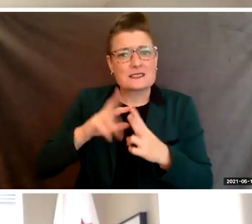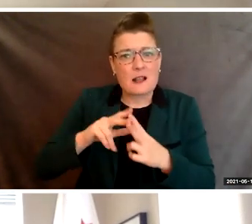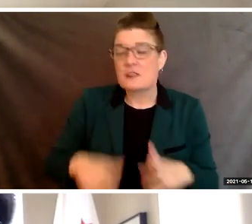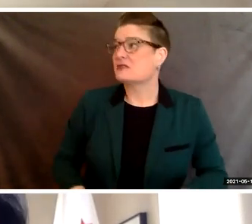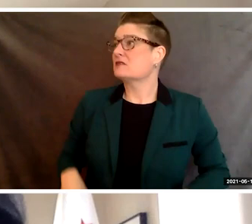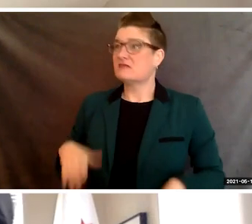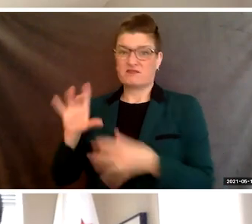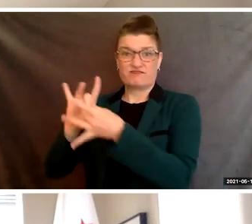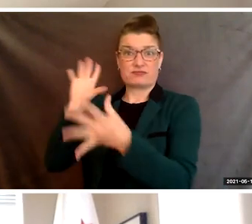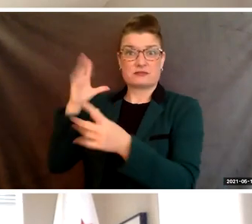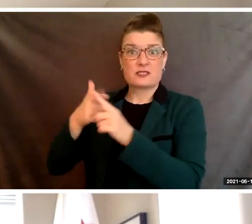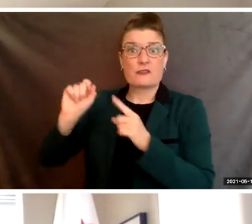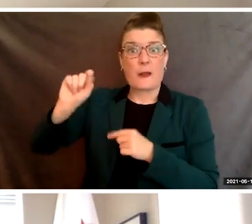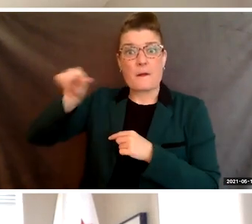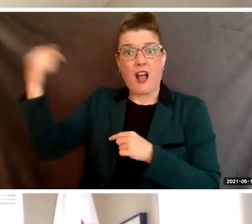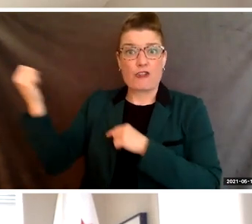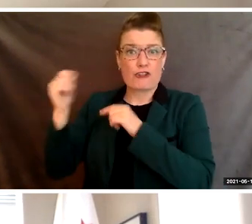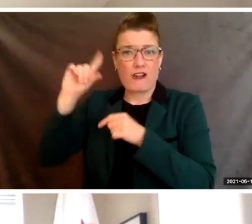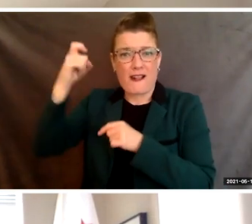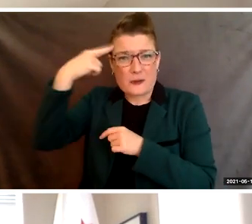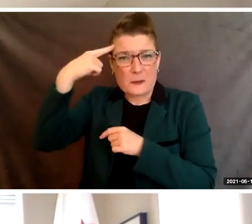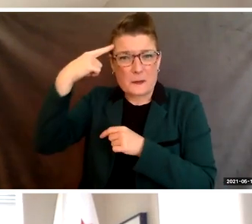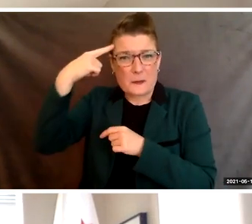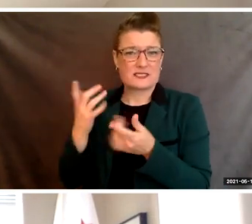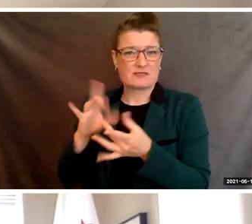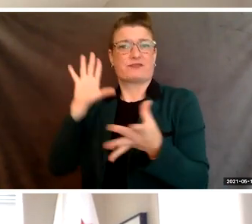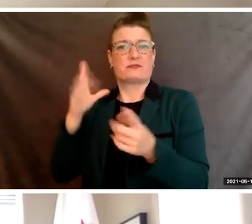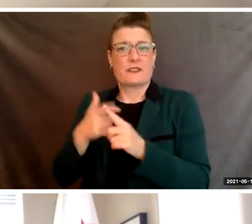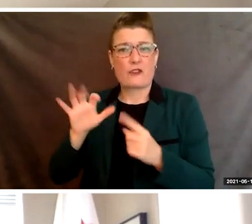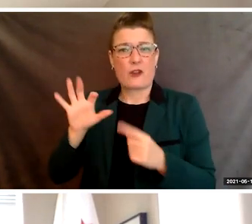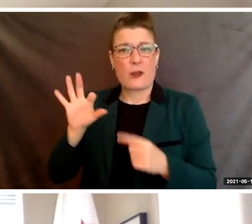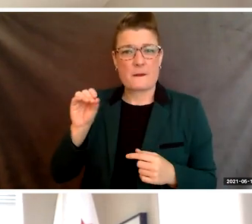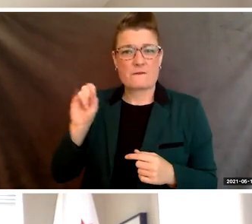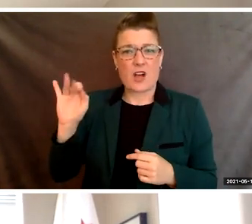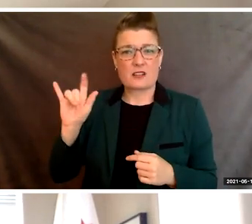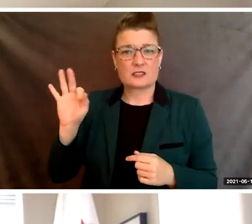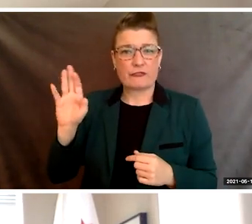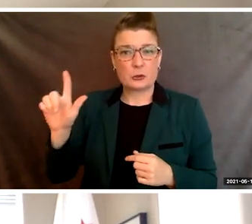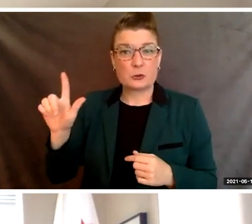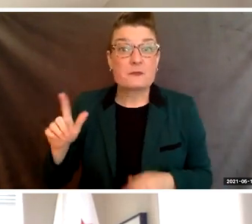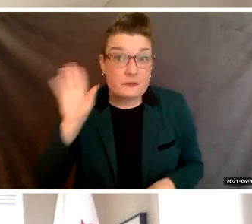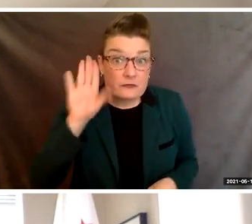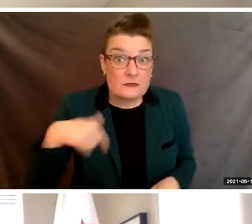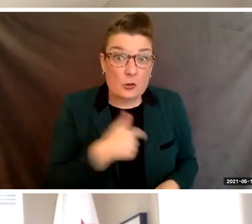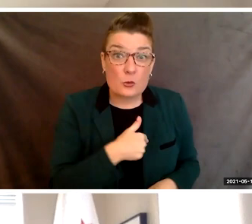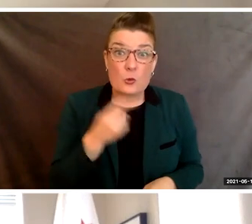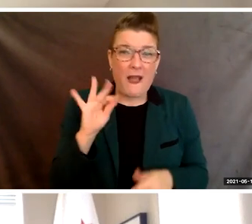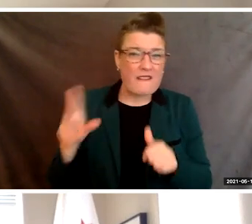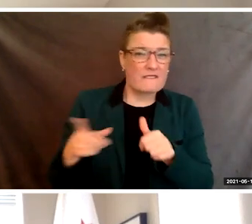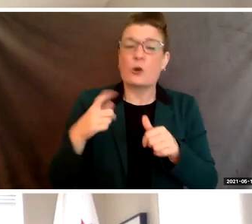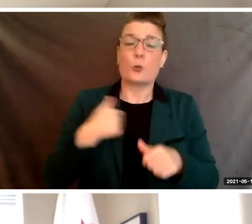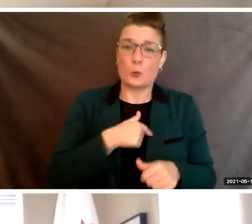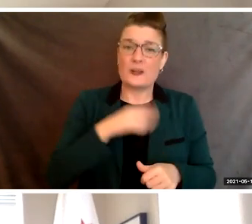More recently, we were the first city in the country to adopt the soda tax, the first to ban natural gas in new construction